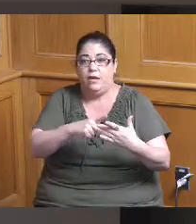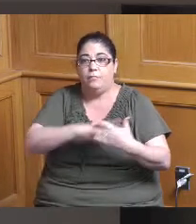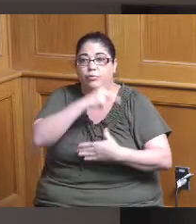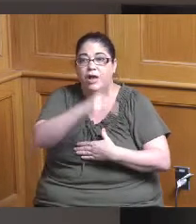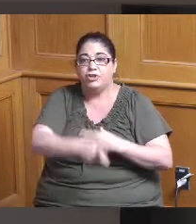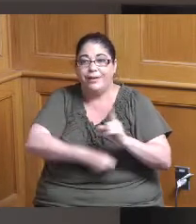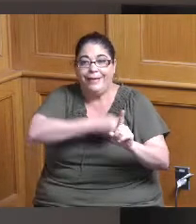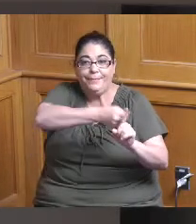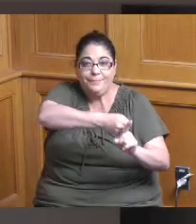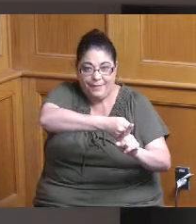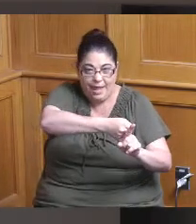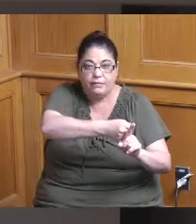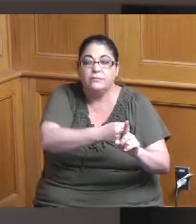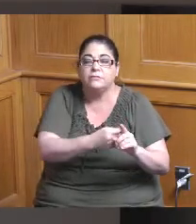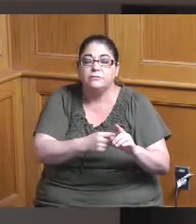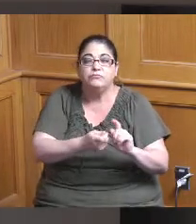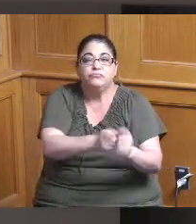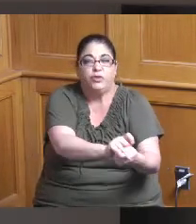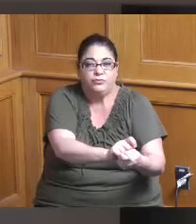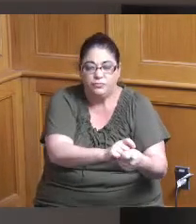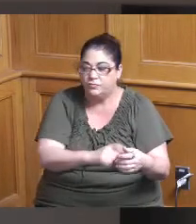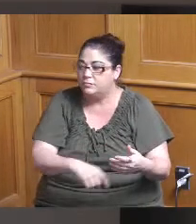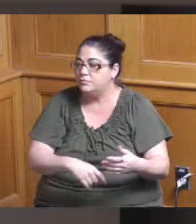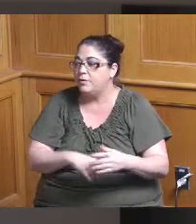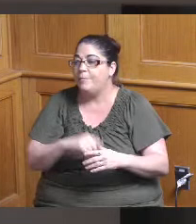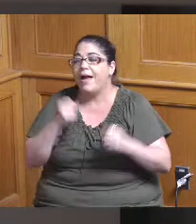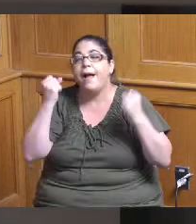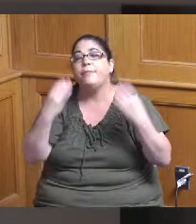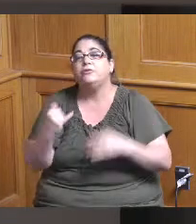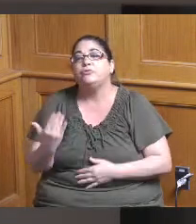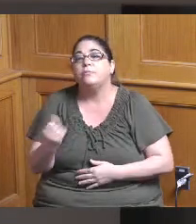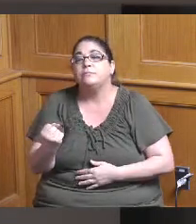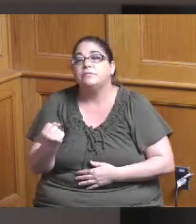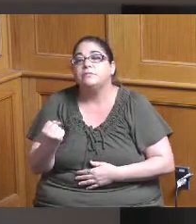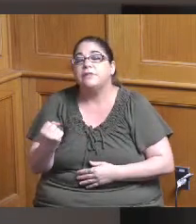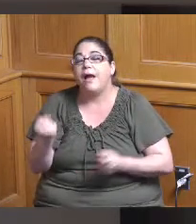things but primarily we're looking at the number of jobs and payroll created as a result of the